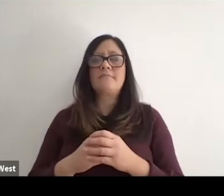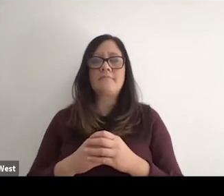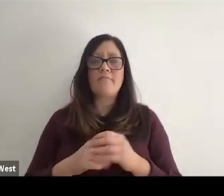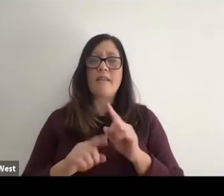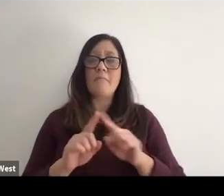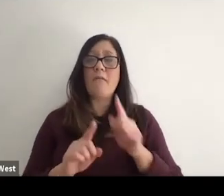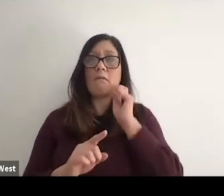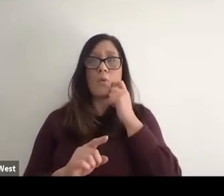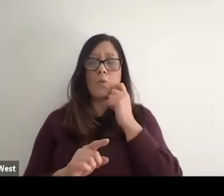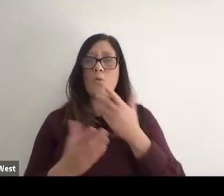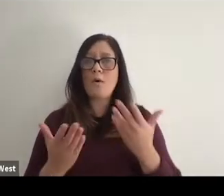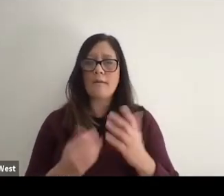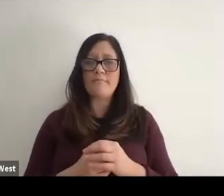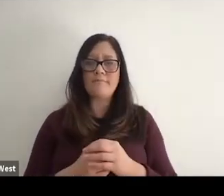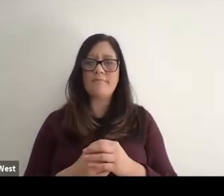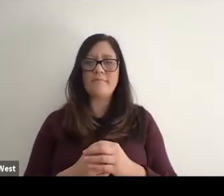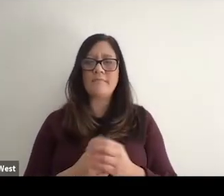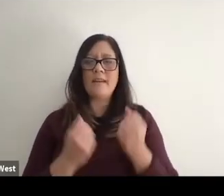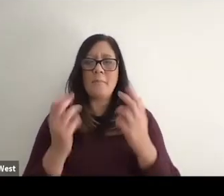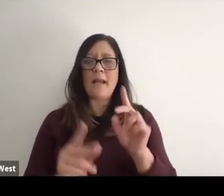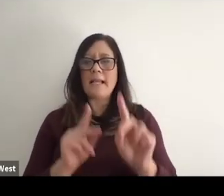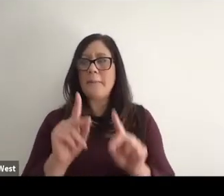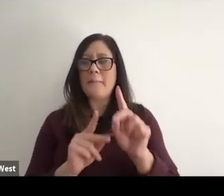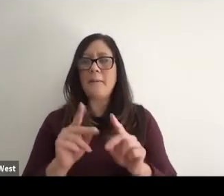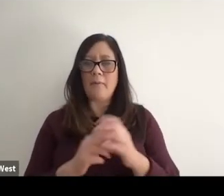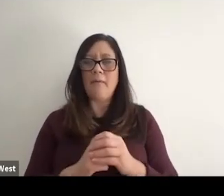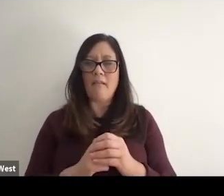you know and and all of this. But the cool part was that many people,